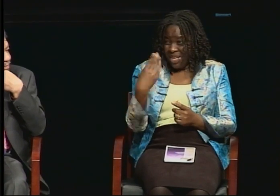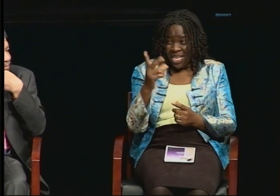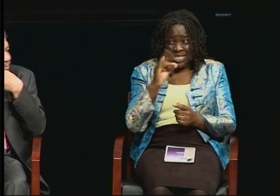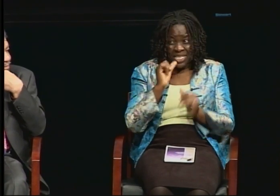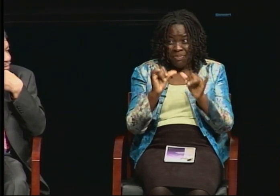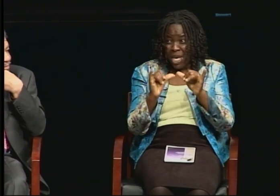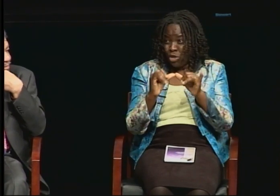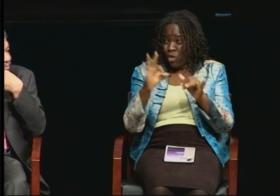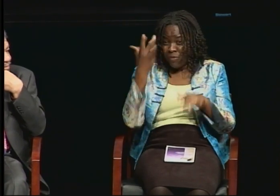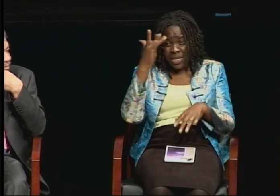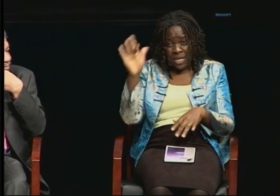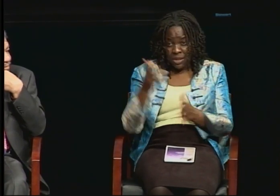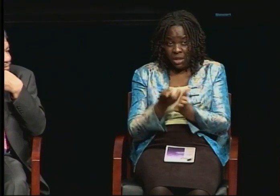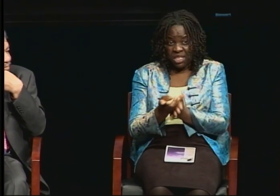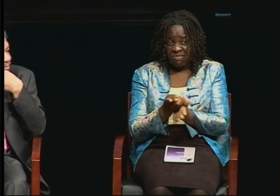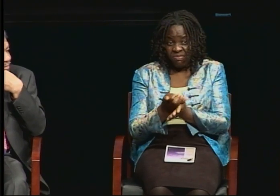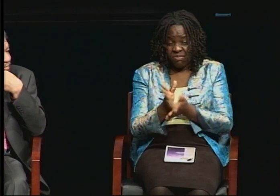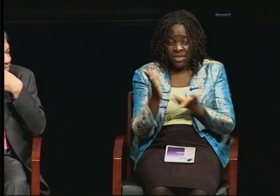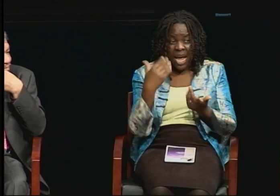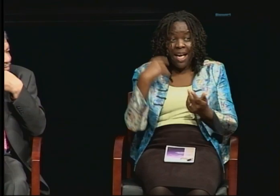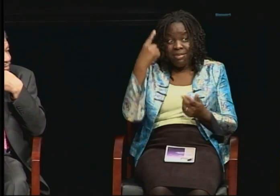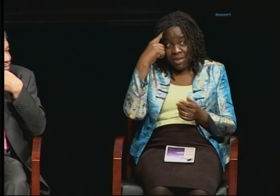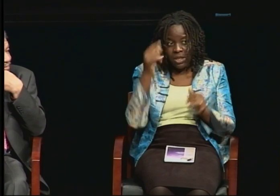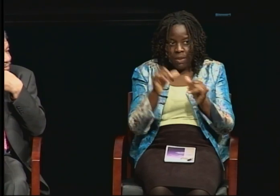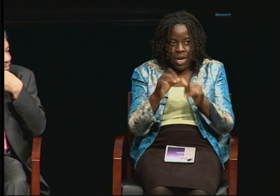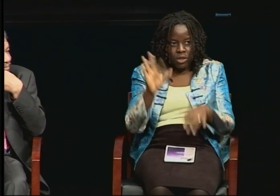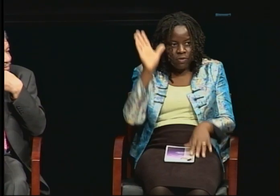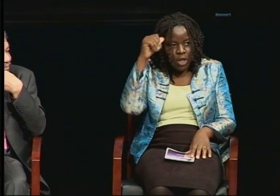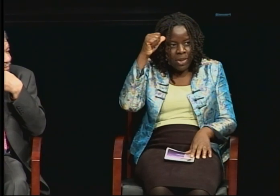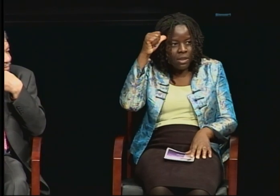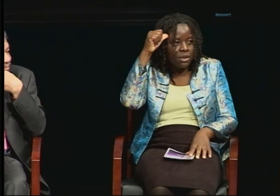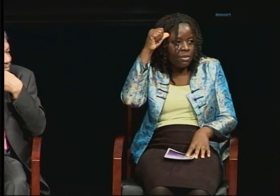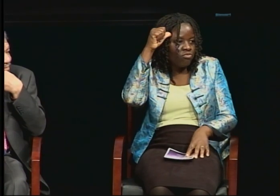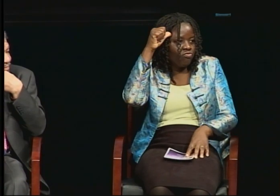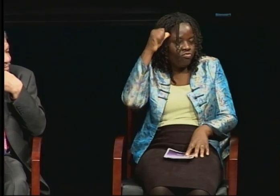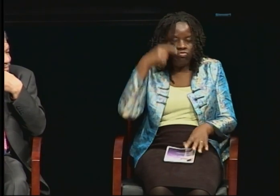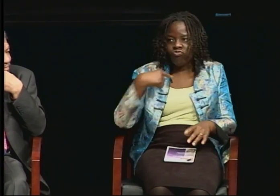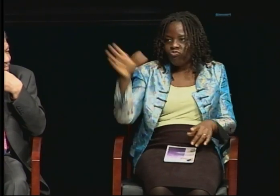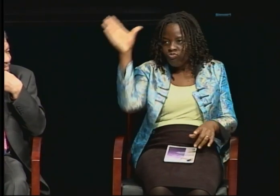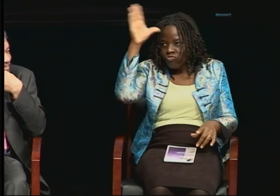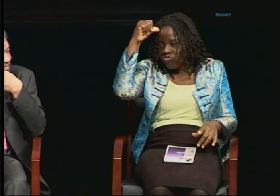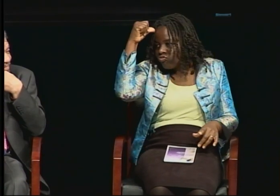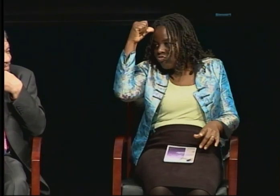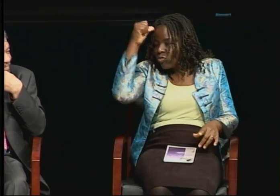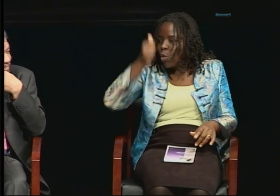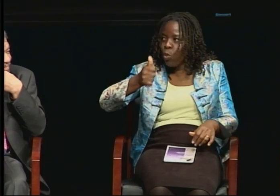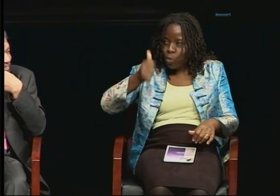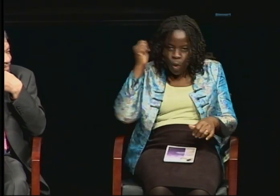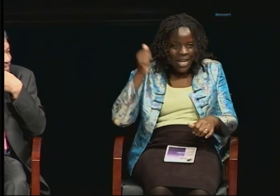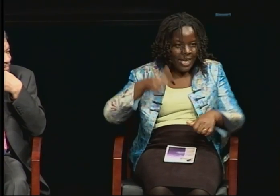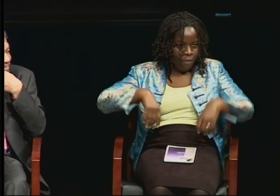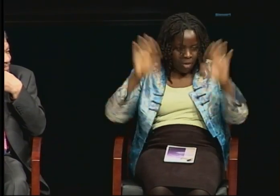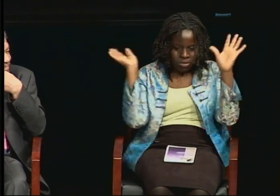It's a measure of your determination. It's a measure of your stubbornness that you're going to keep going and move forward.